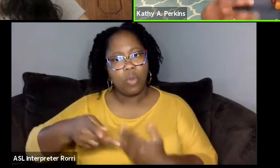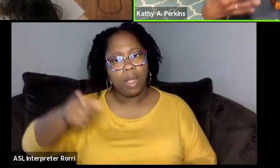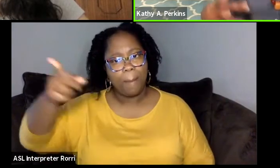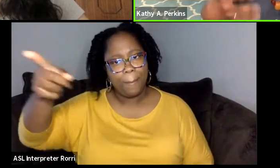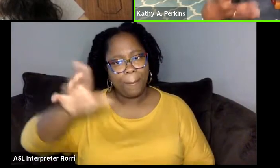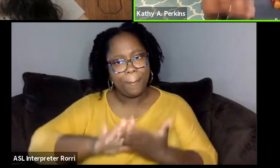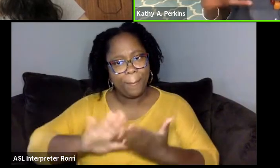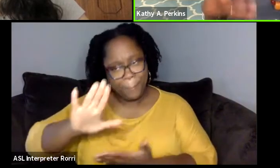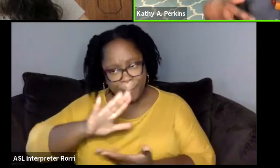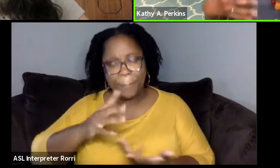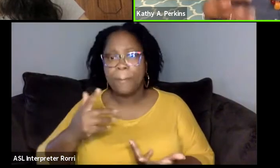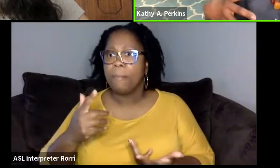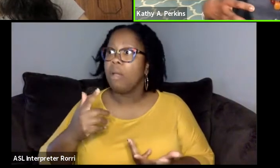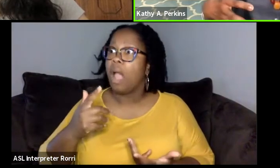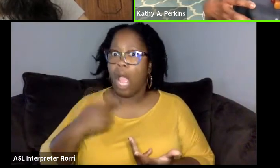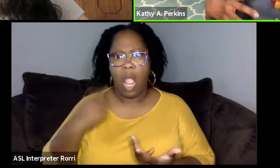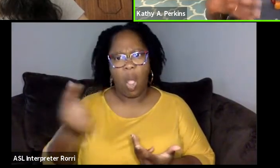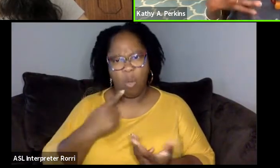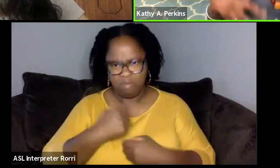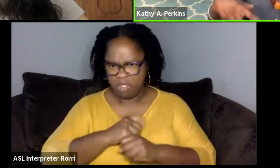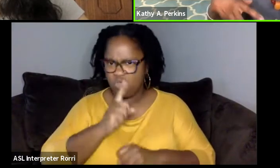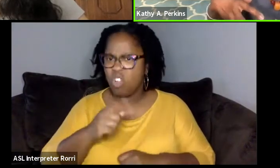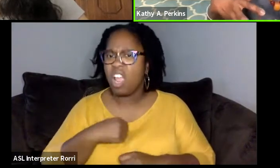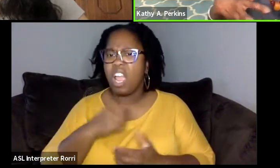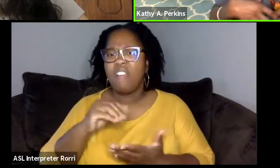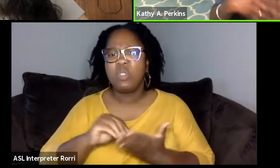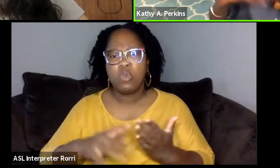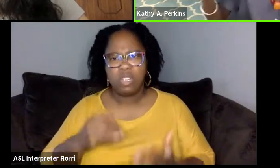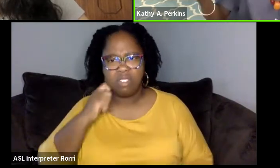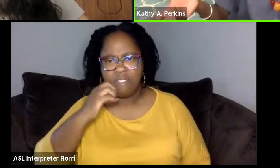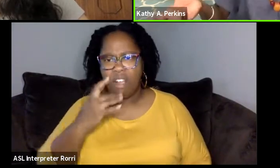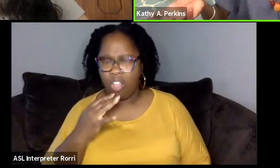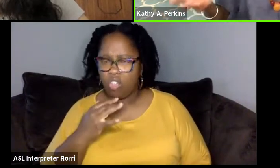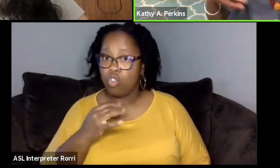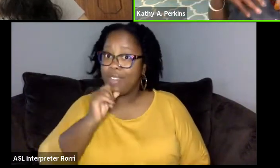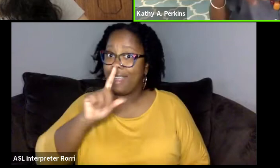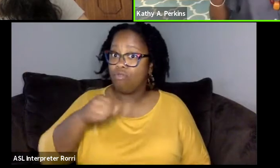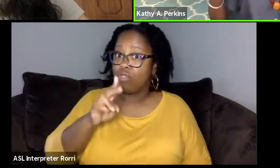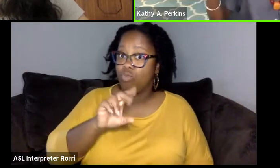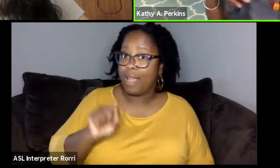I made sure I had students of color, not just from the US but from all over the world. I had students from Africa.